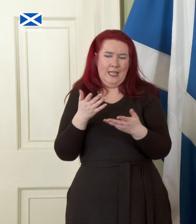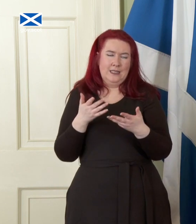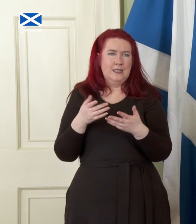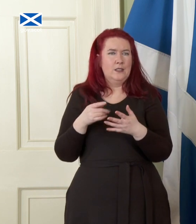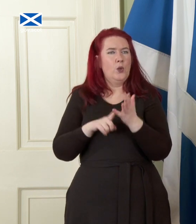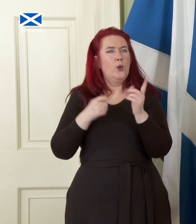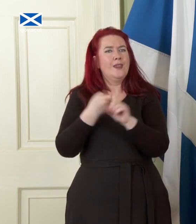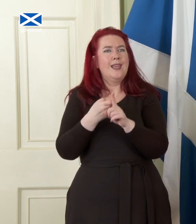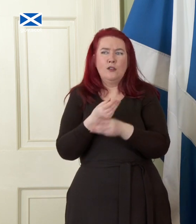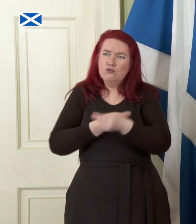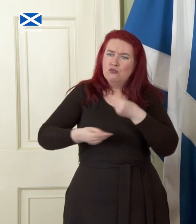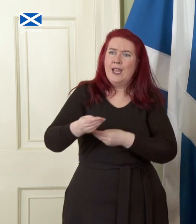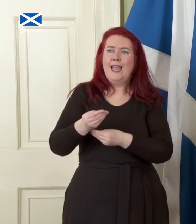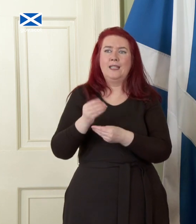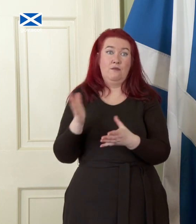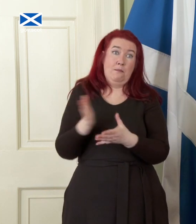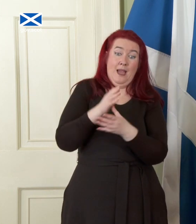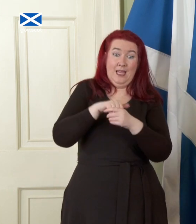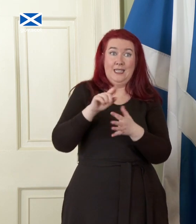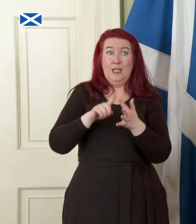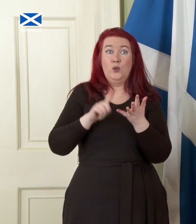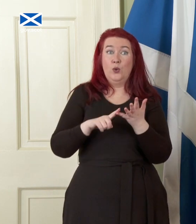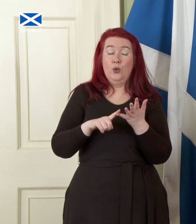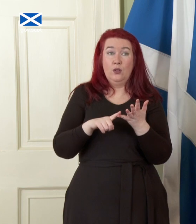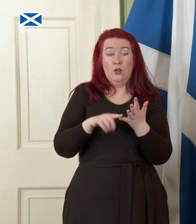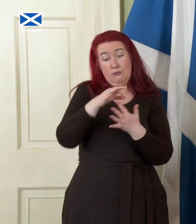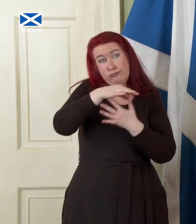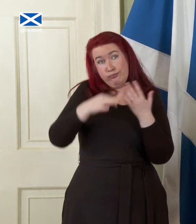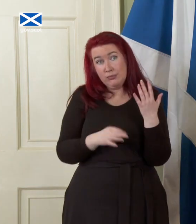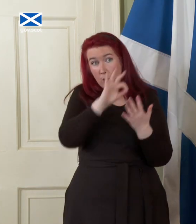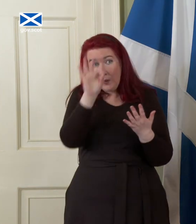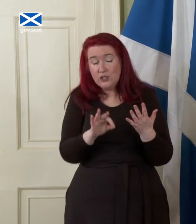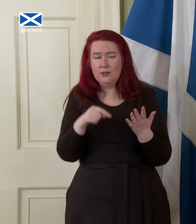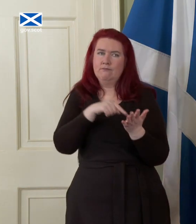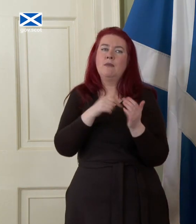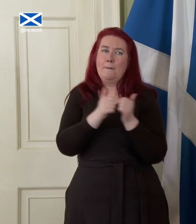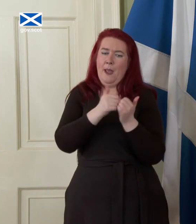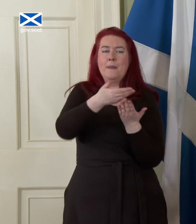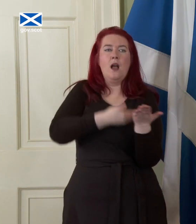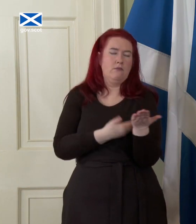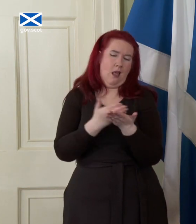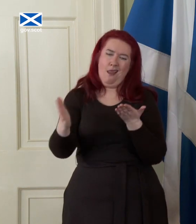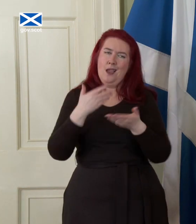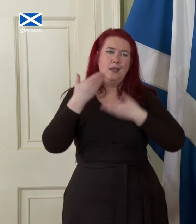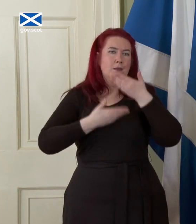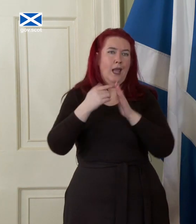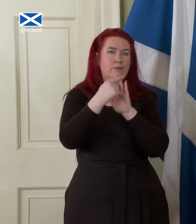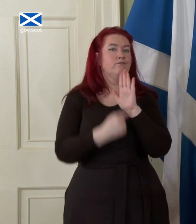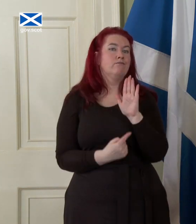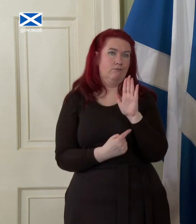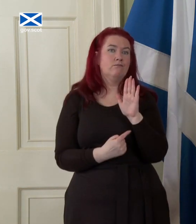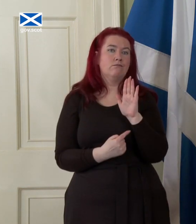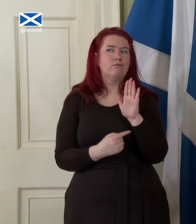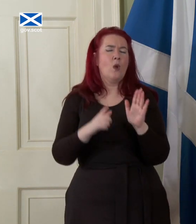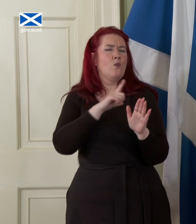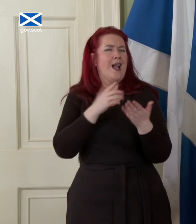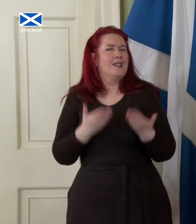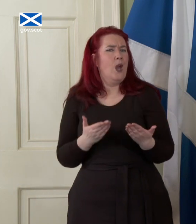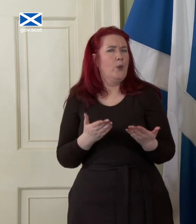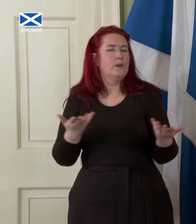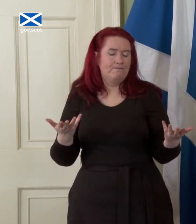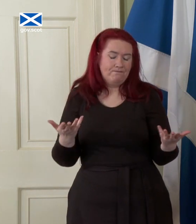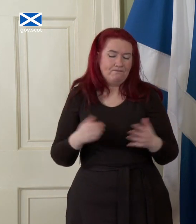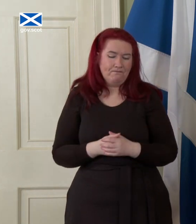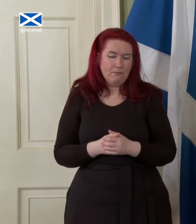in the EU?' This paper addresses these questions openly and frankly. First, why now? There is an